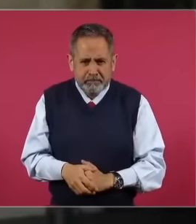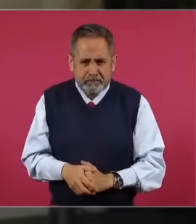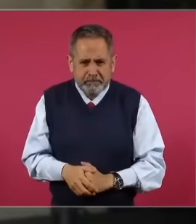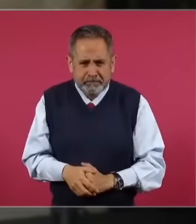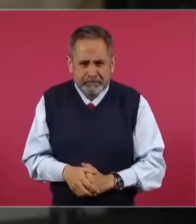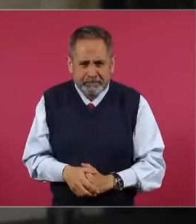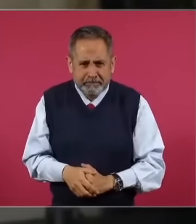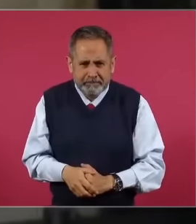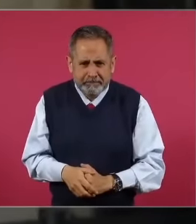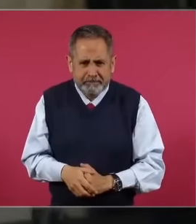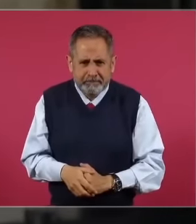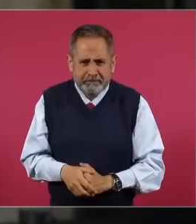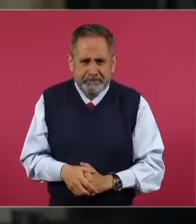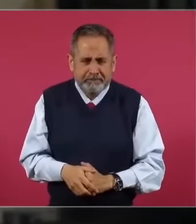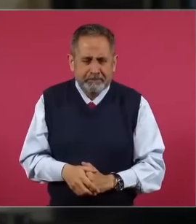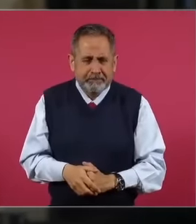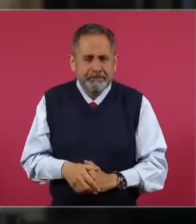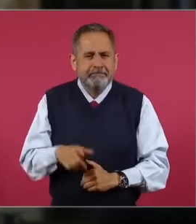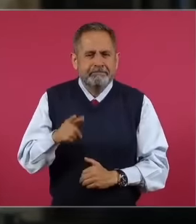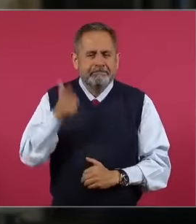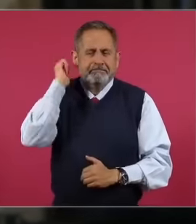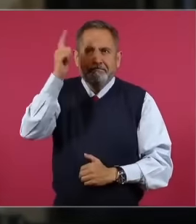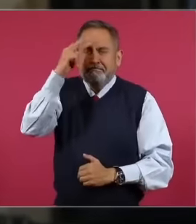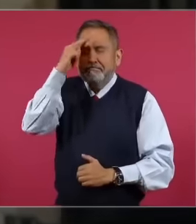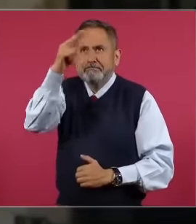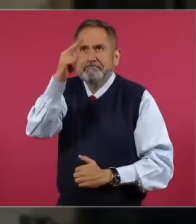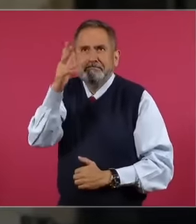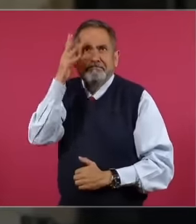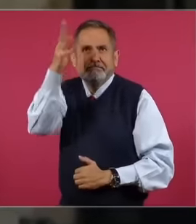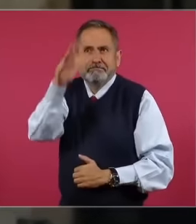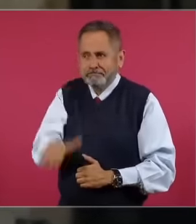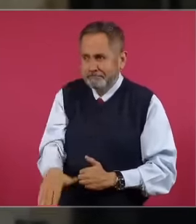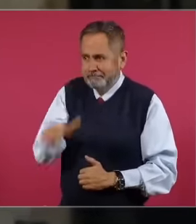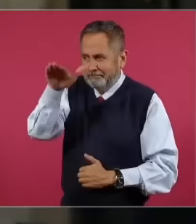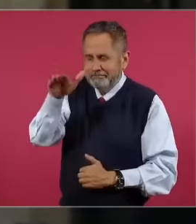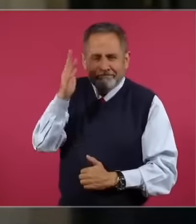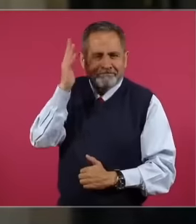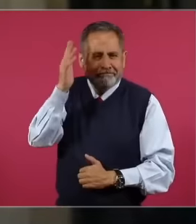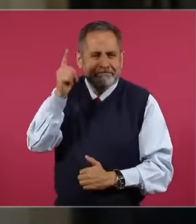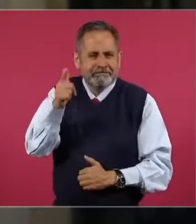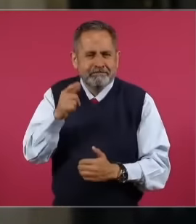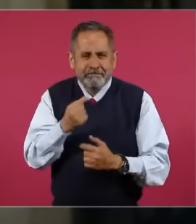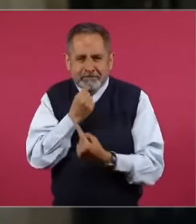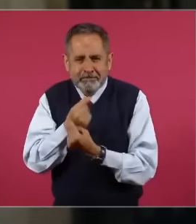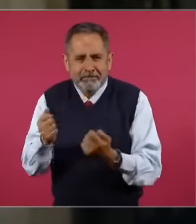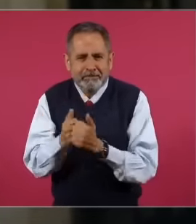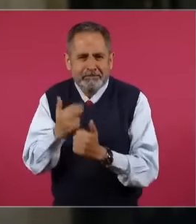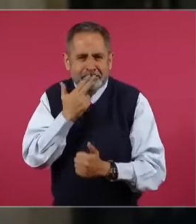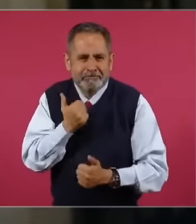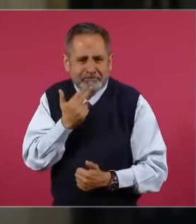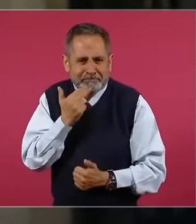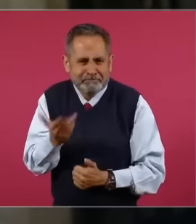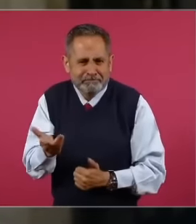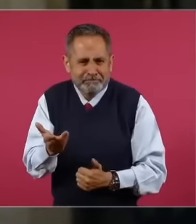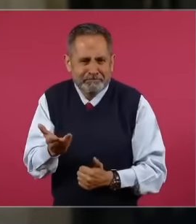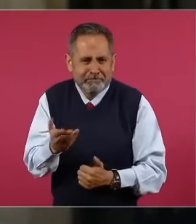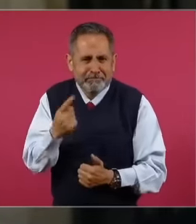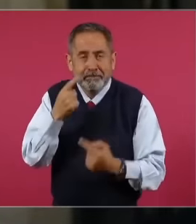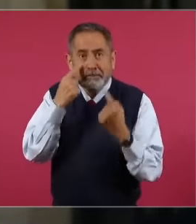Obrador for the space he gave him to present his ideas and let's see, he could not contain the tears and the